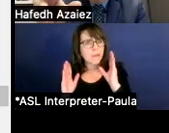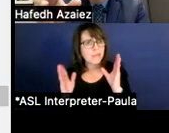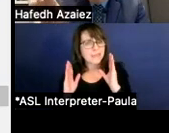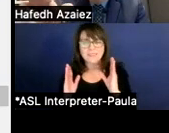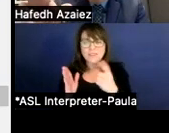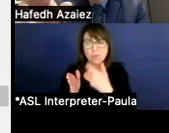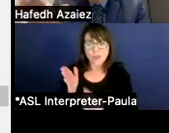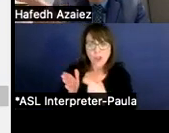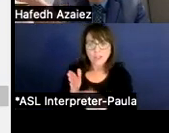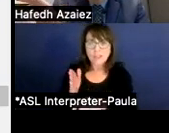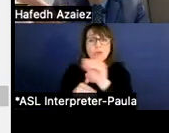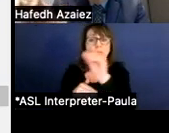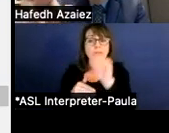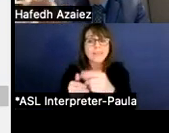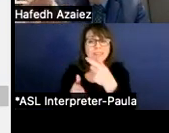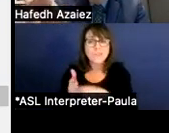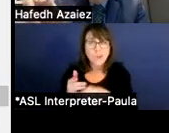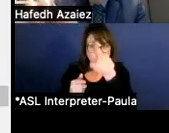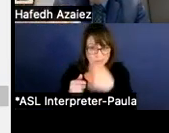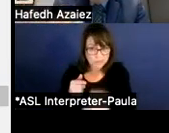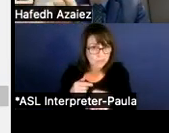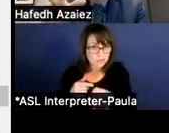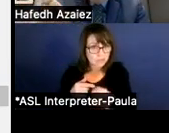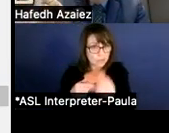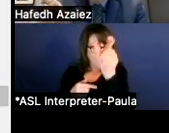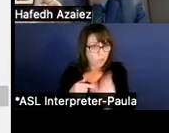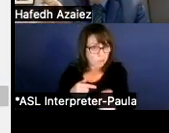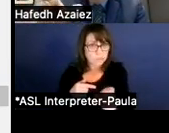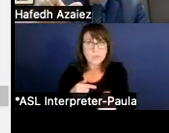the percentage of cost total. And you can see that 59%,